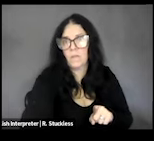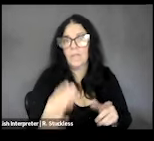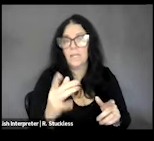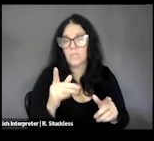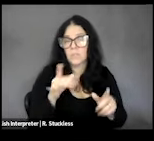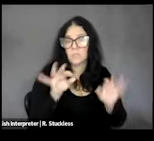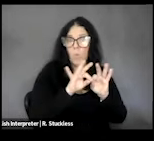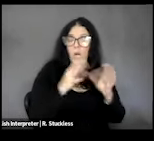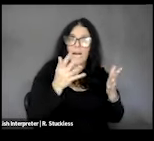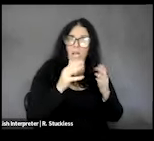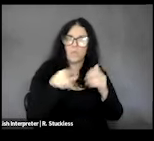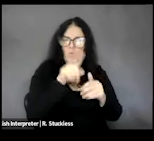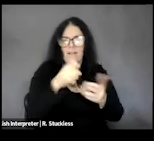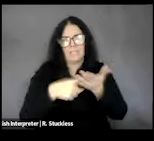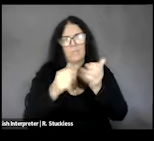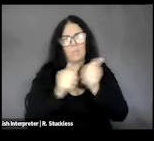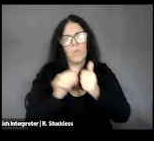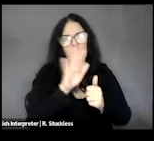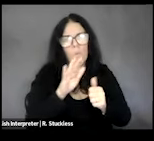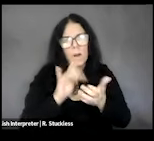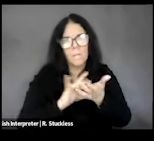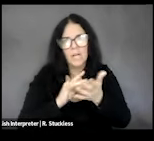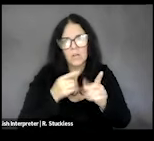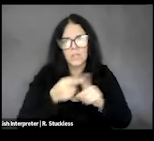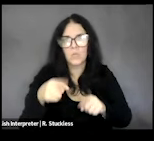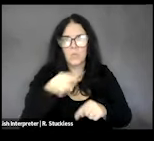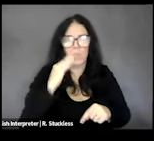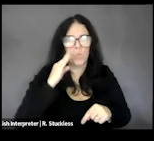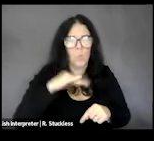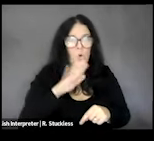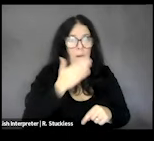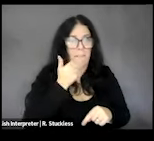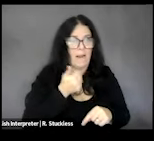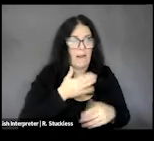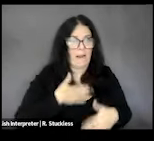medical professionals in your lives. You know your body the best, and we want you to trust